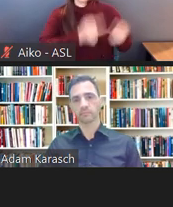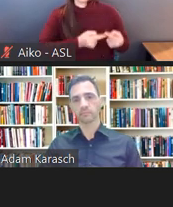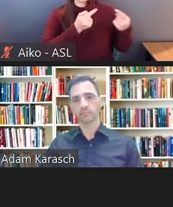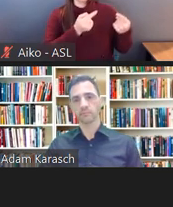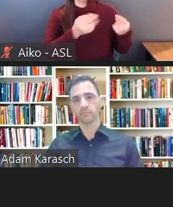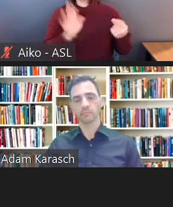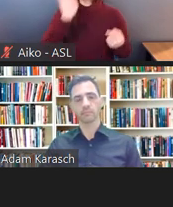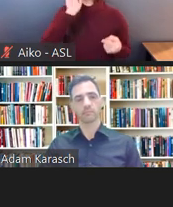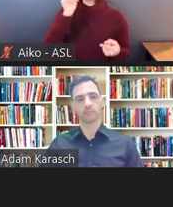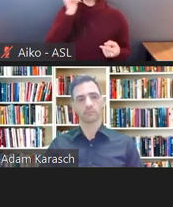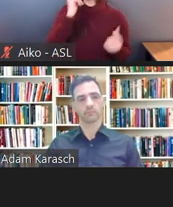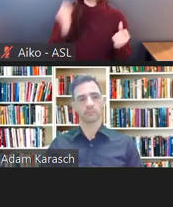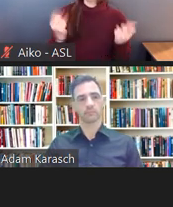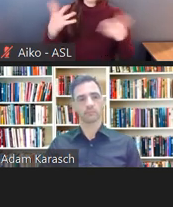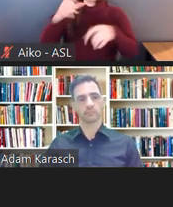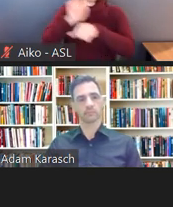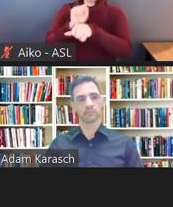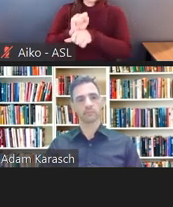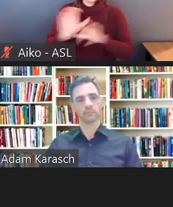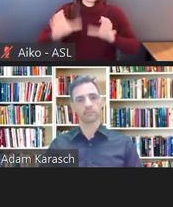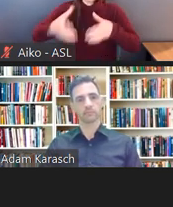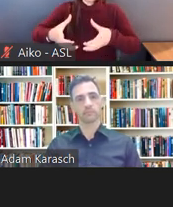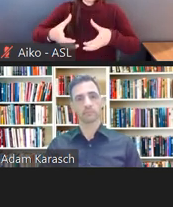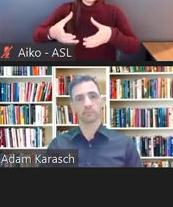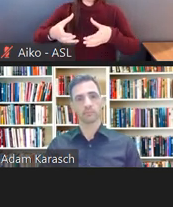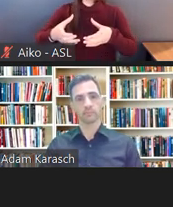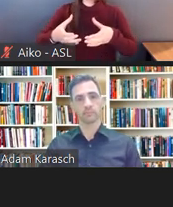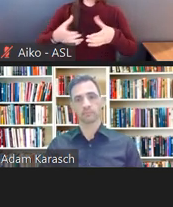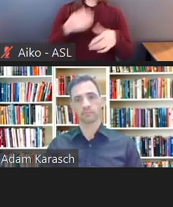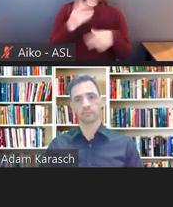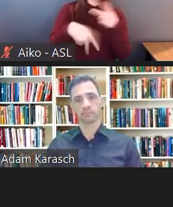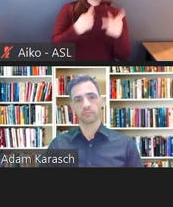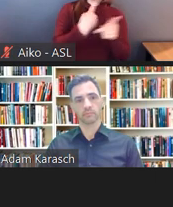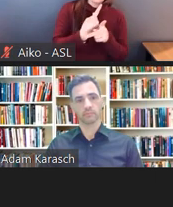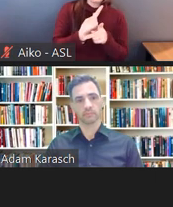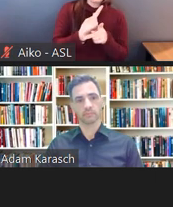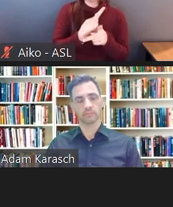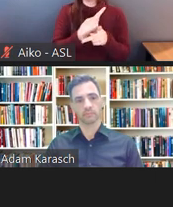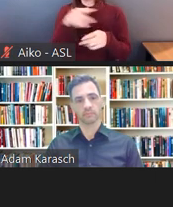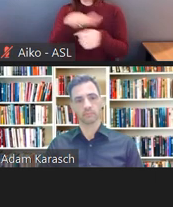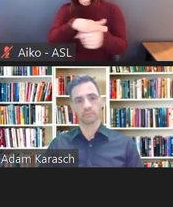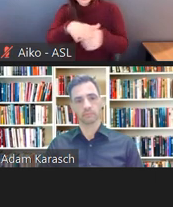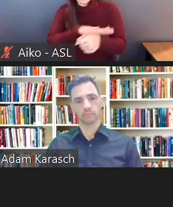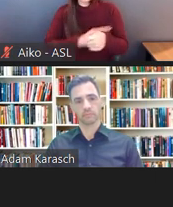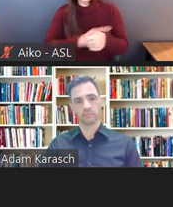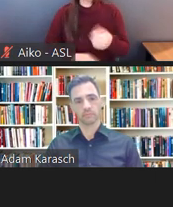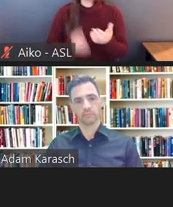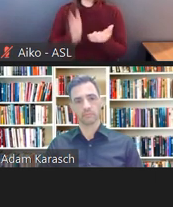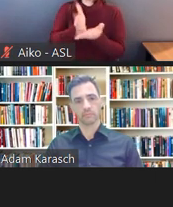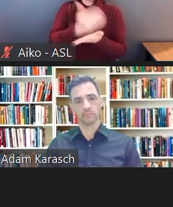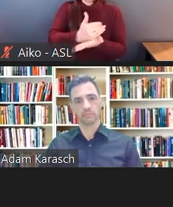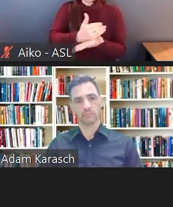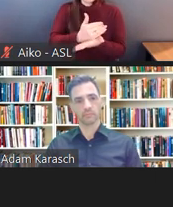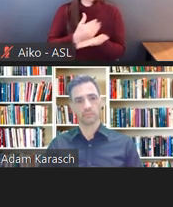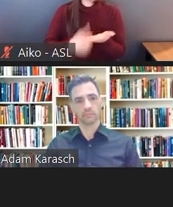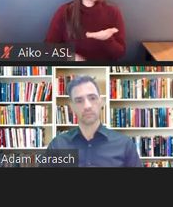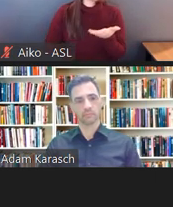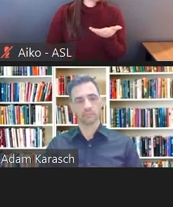the number of employees, the types of facilities it has, and the size of the budget that you have for your business.